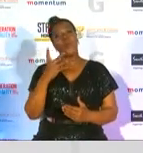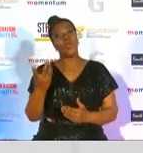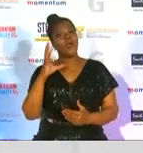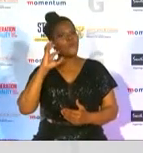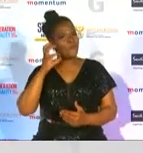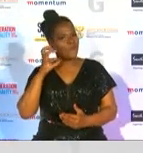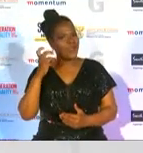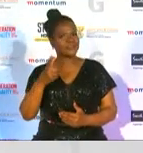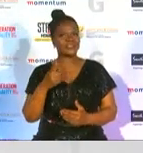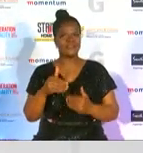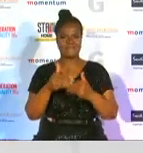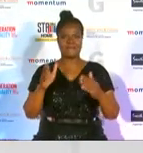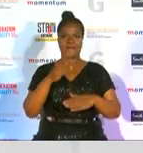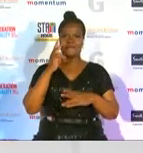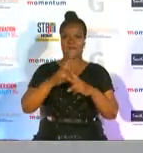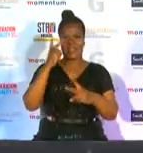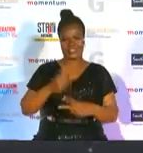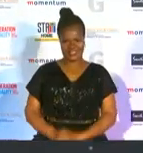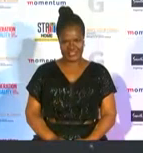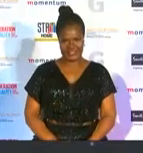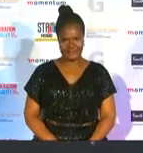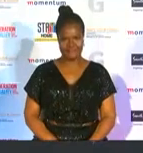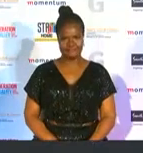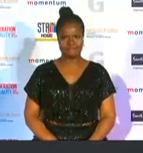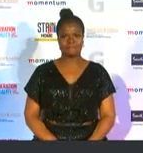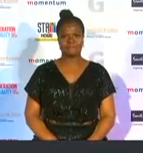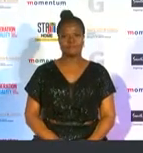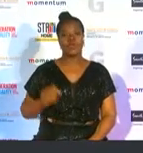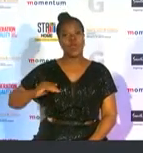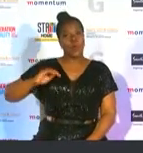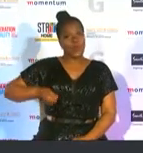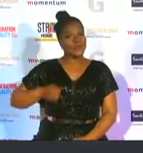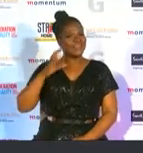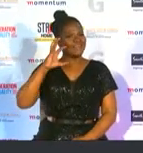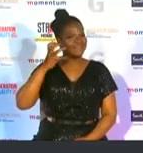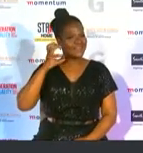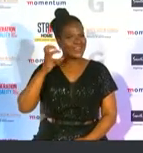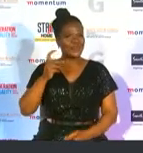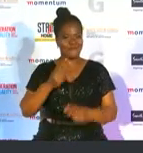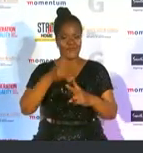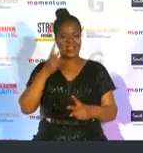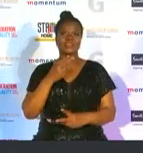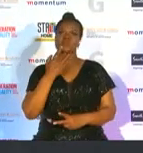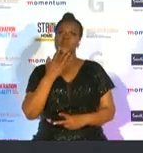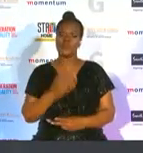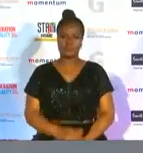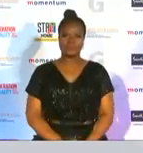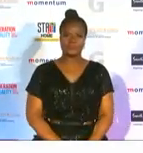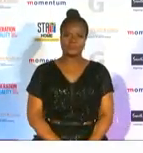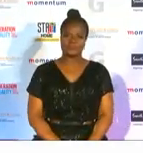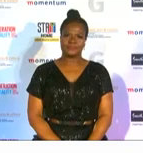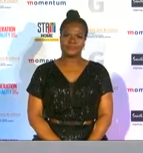as we reveal the finalists for women in radio the finalists are